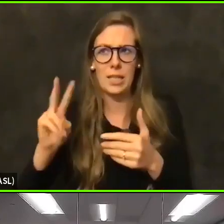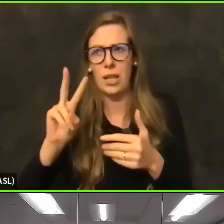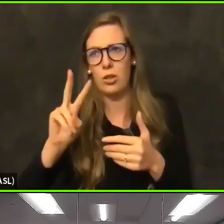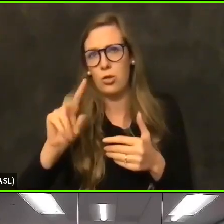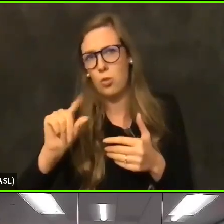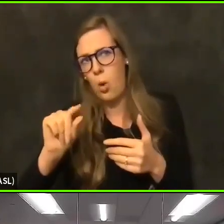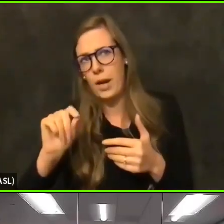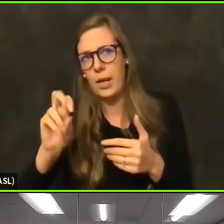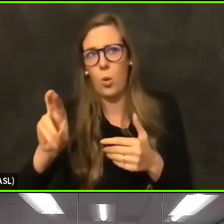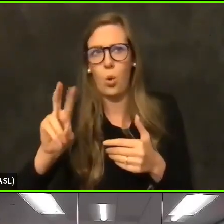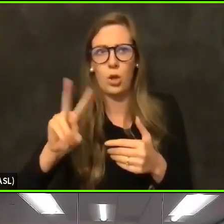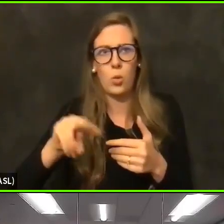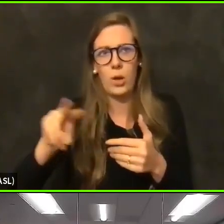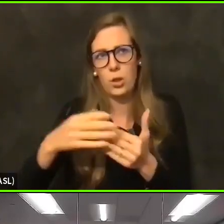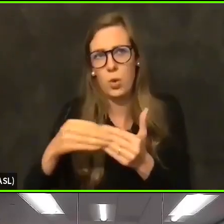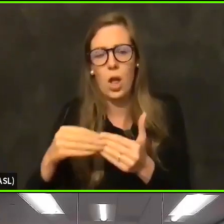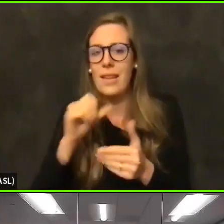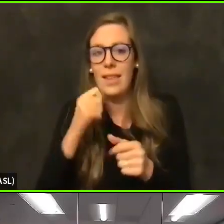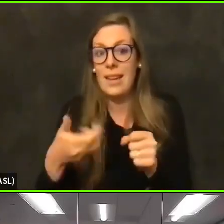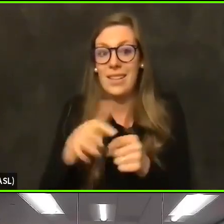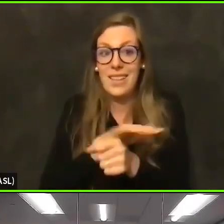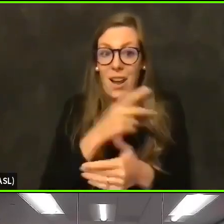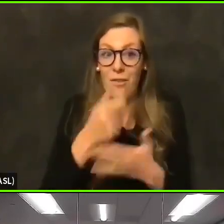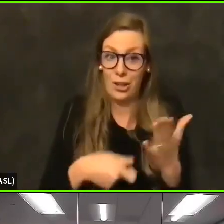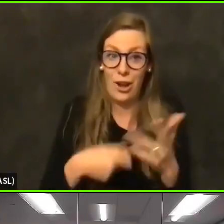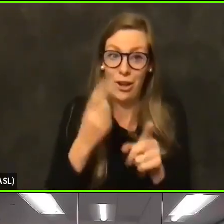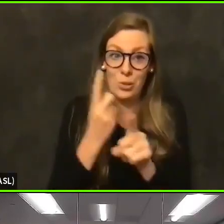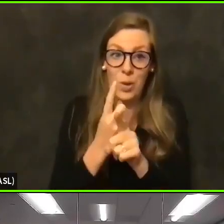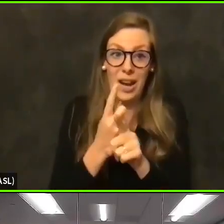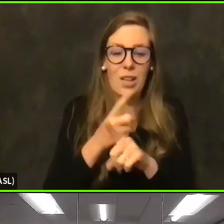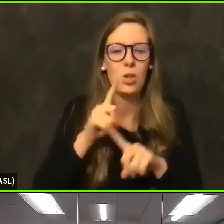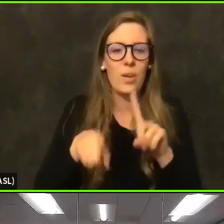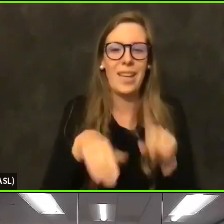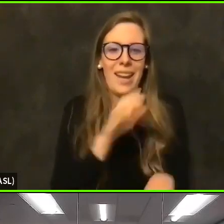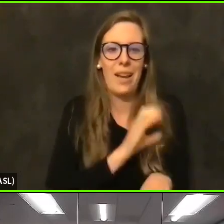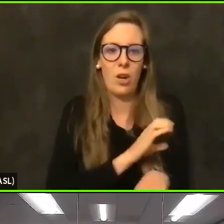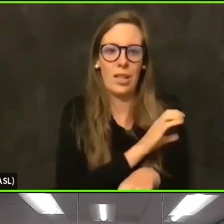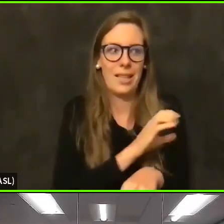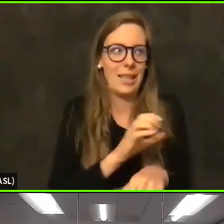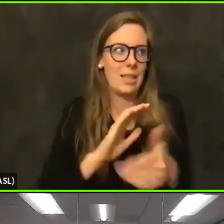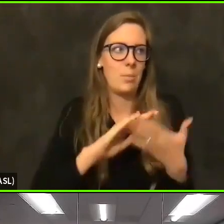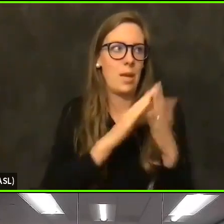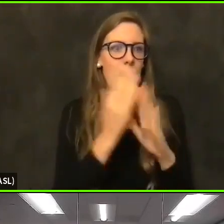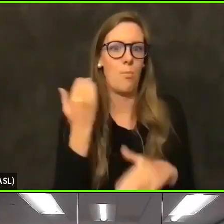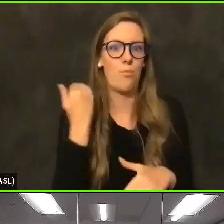And that doesn't cover the costs. So we can't have our clinics go under while they are doing the vaccination work.